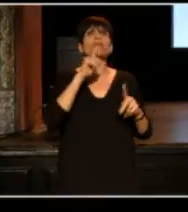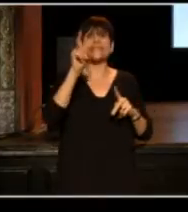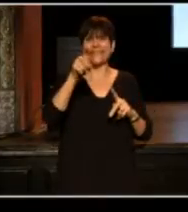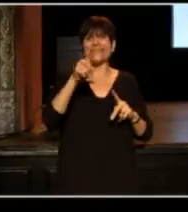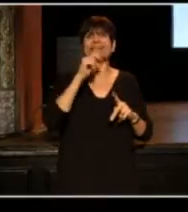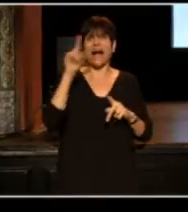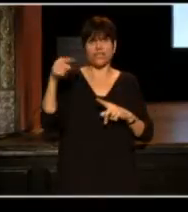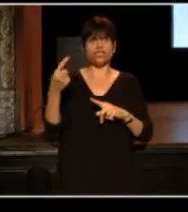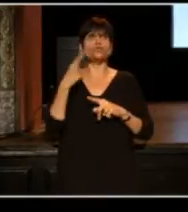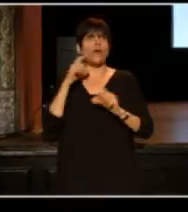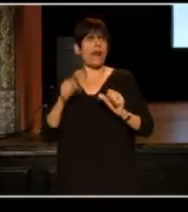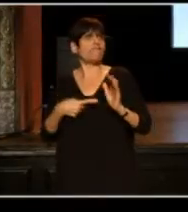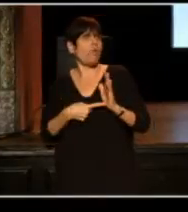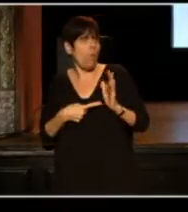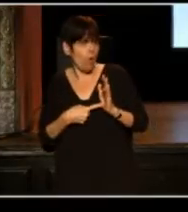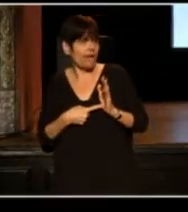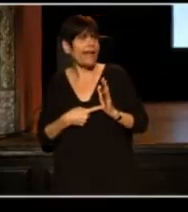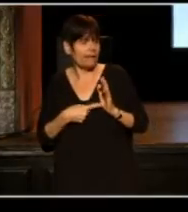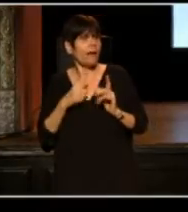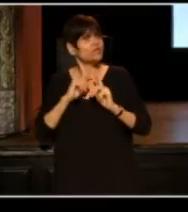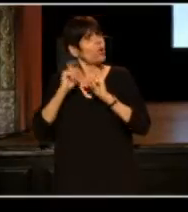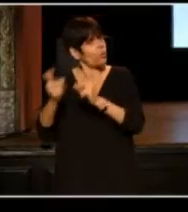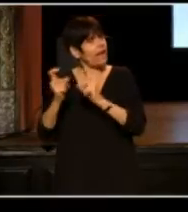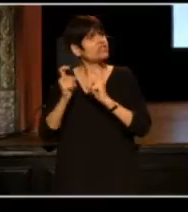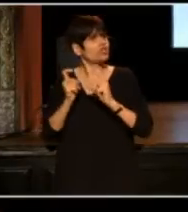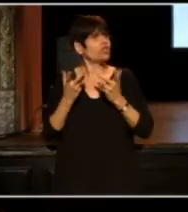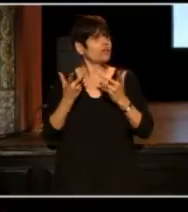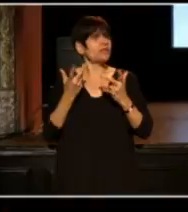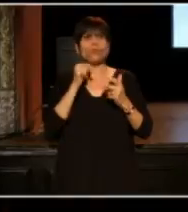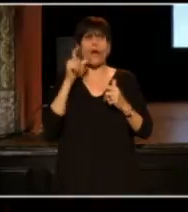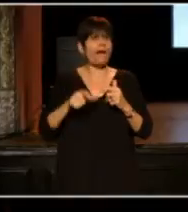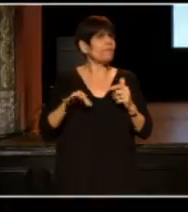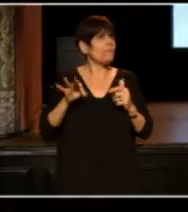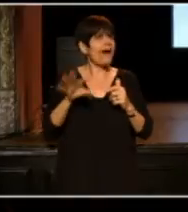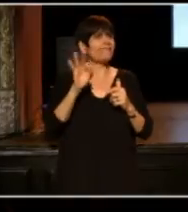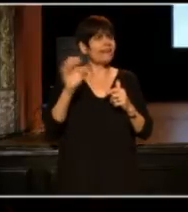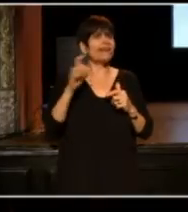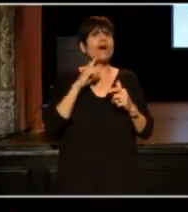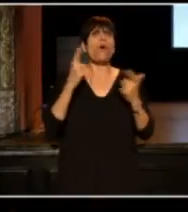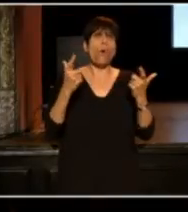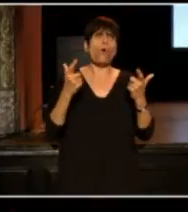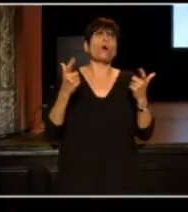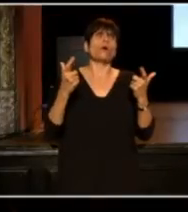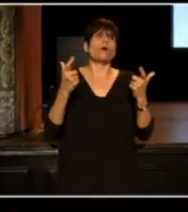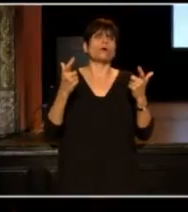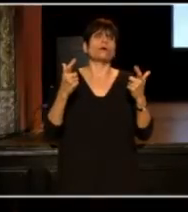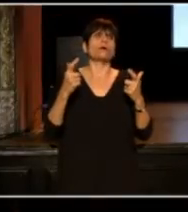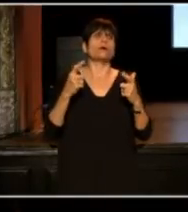not only those who just afford it, or you can take it as a massive indictment about the prospects for journalism